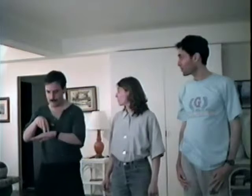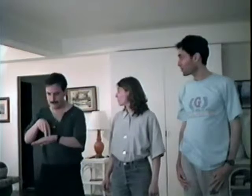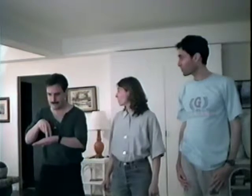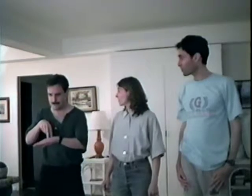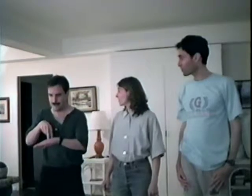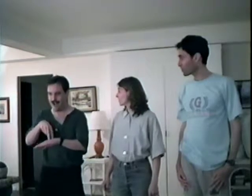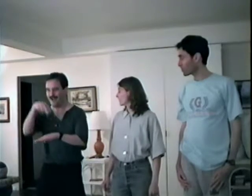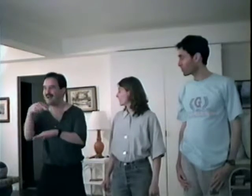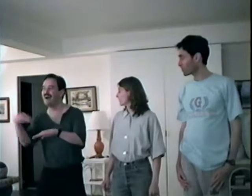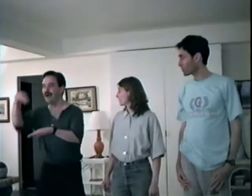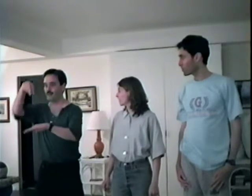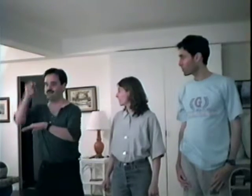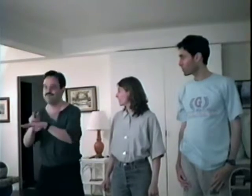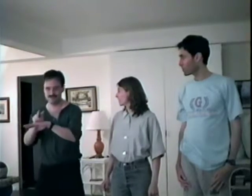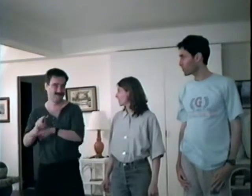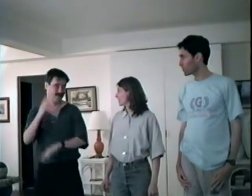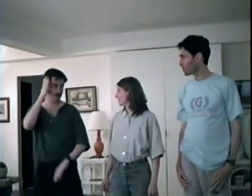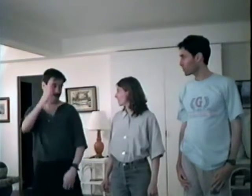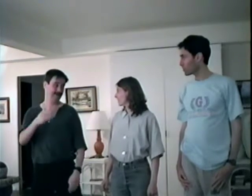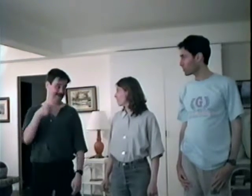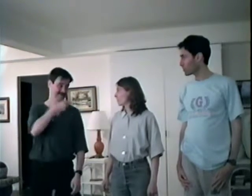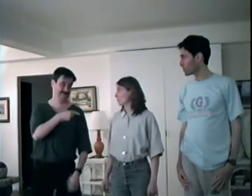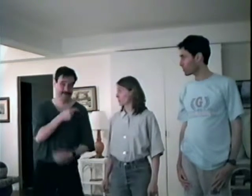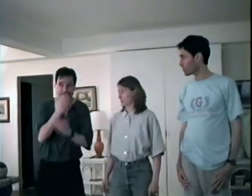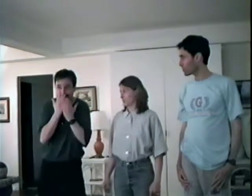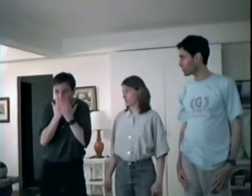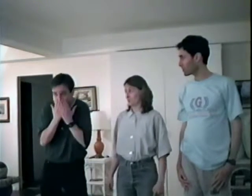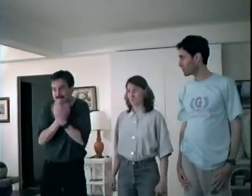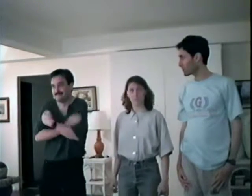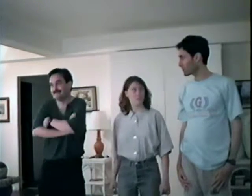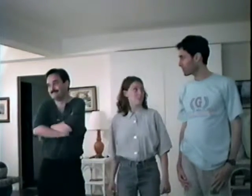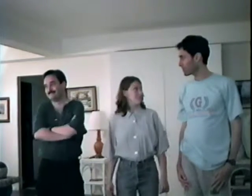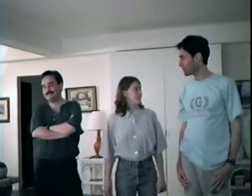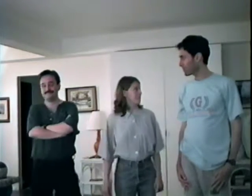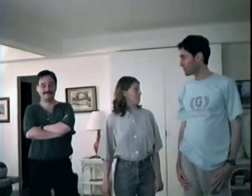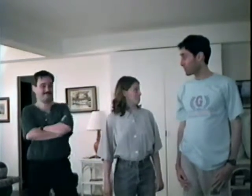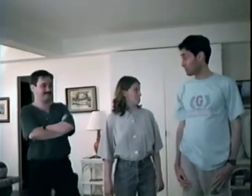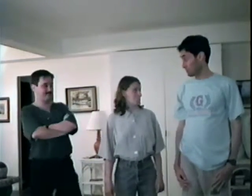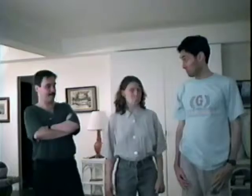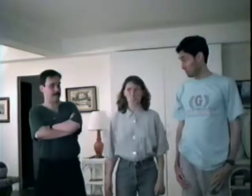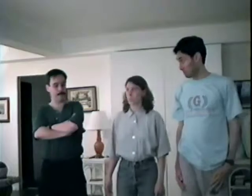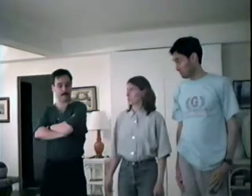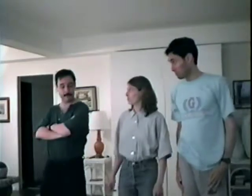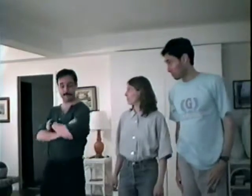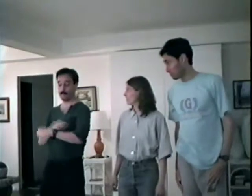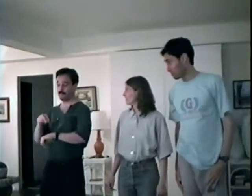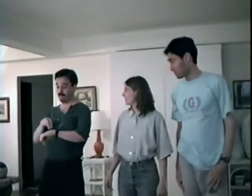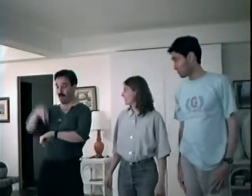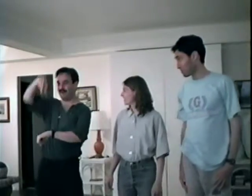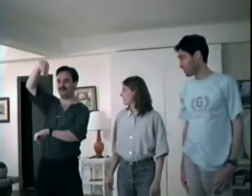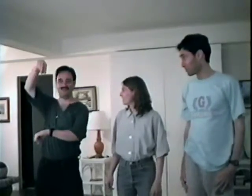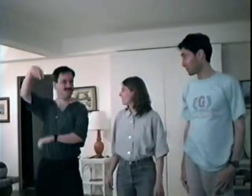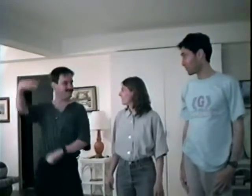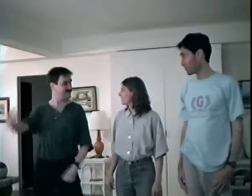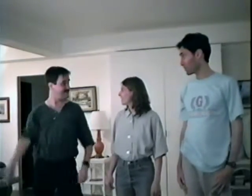You try and you’ll fall flat on your face! I’m flying!